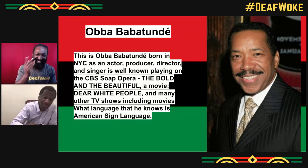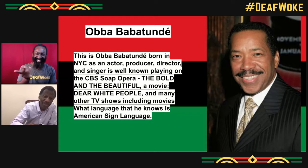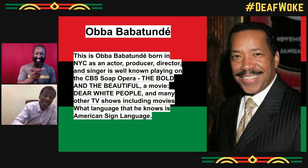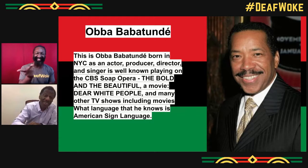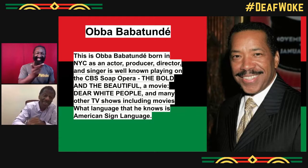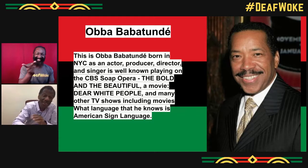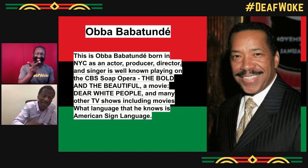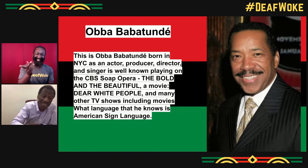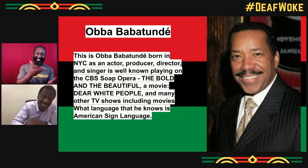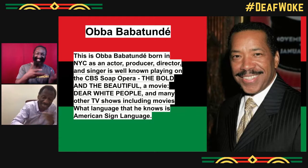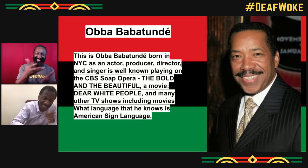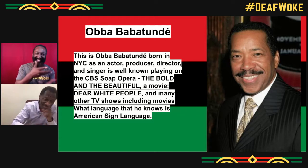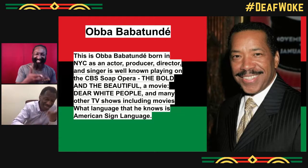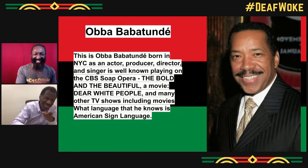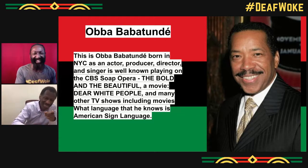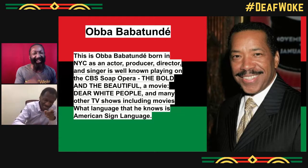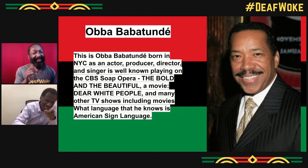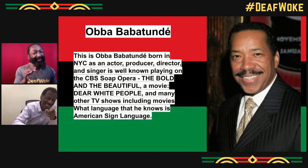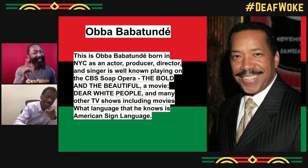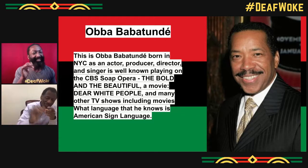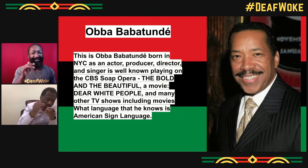The interpreter is not sure if they pronounced it correctly.